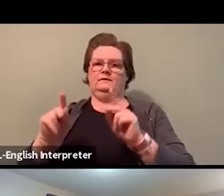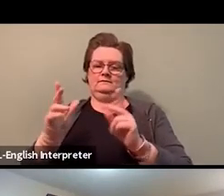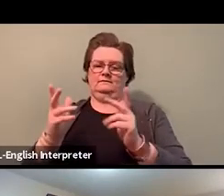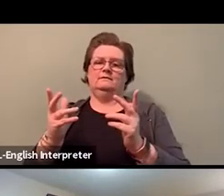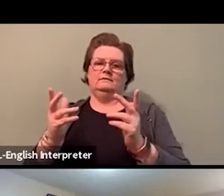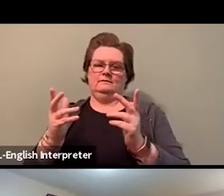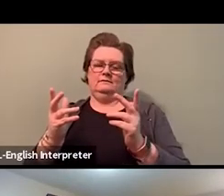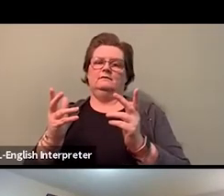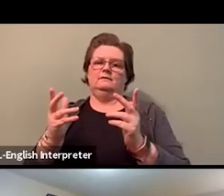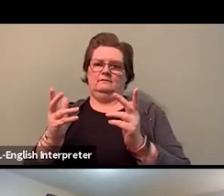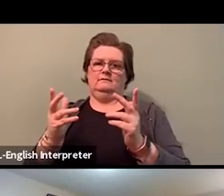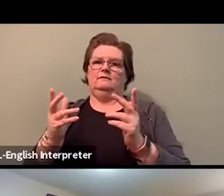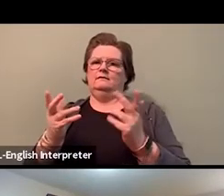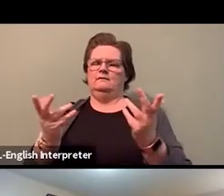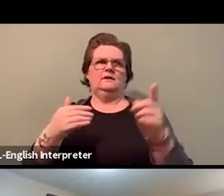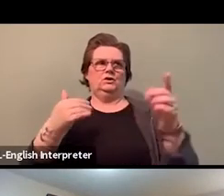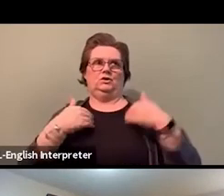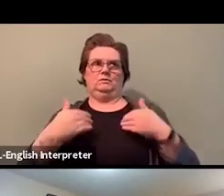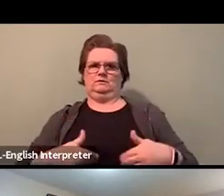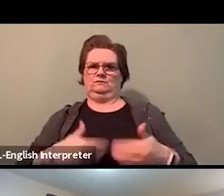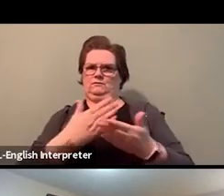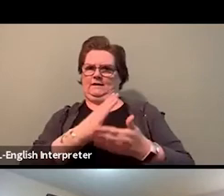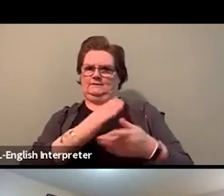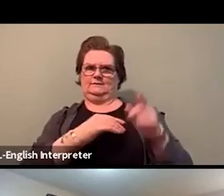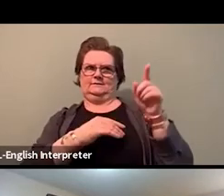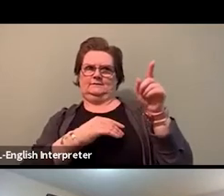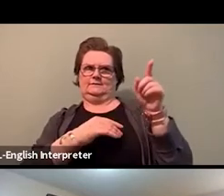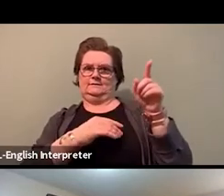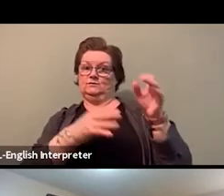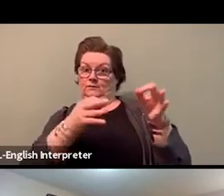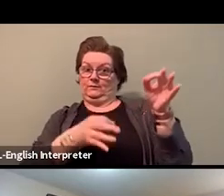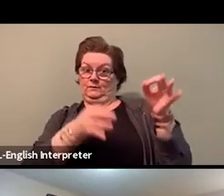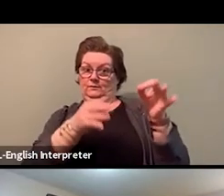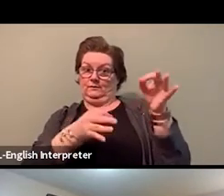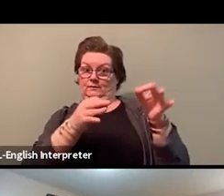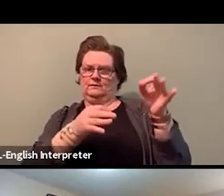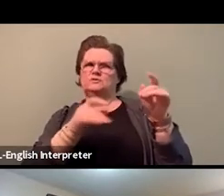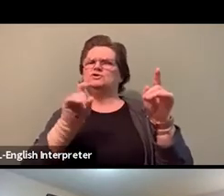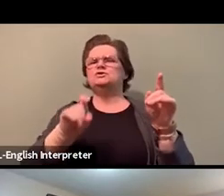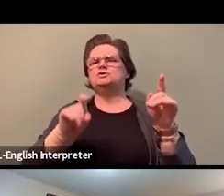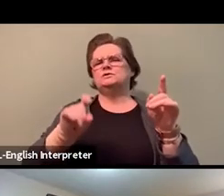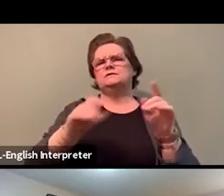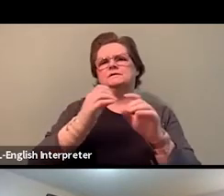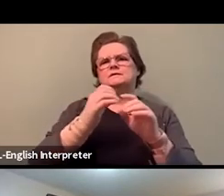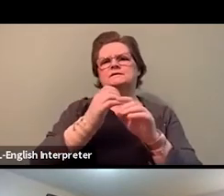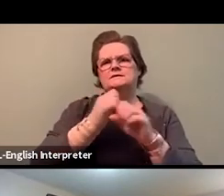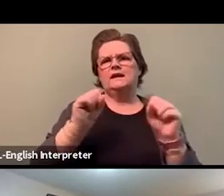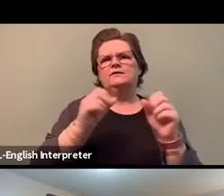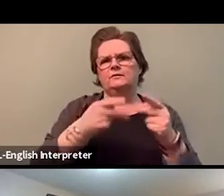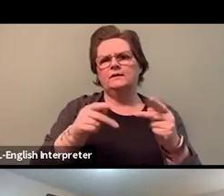a place that's supposed to be a safe space where people, many of whom are black,